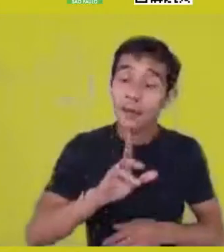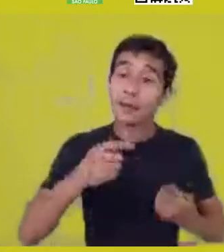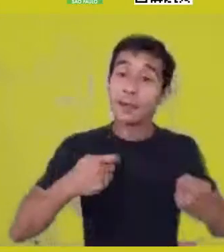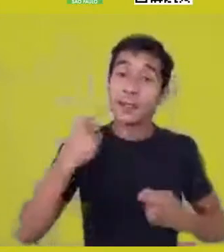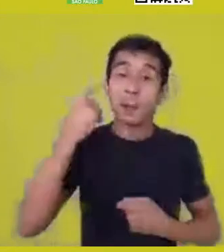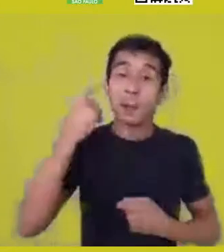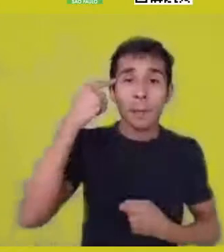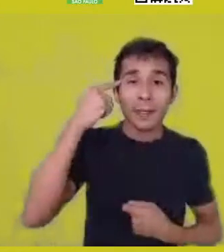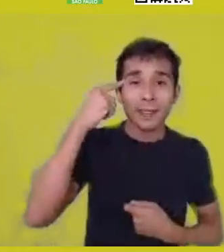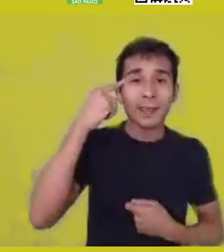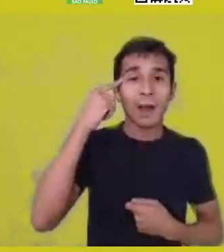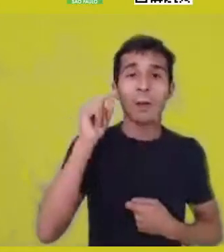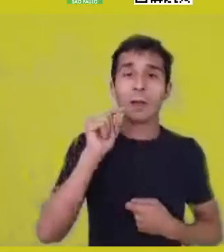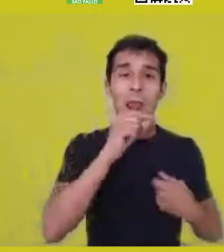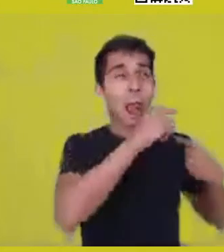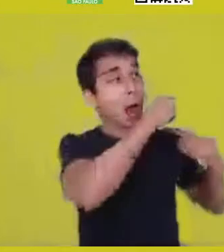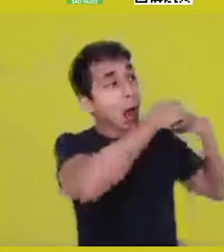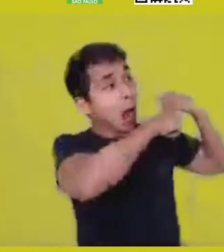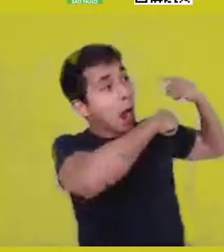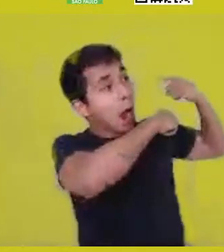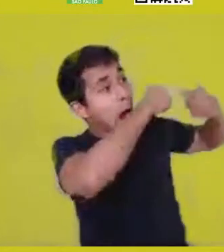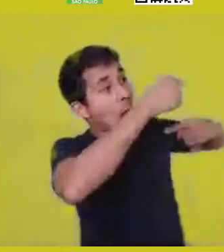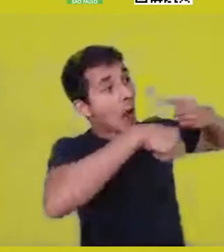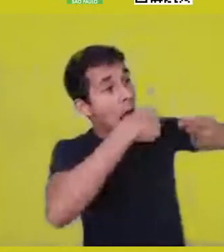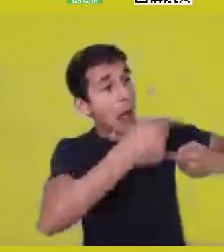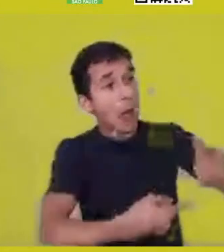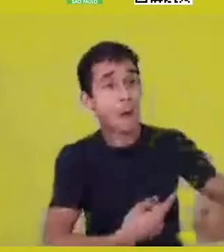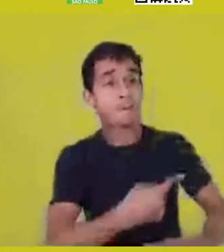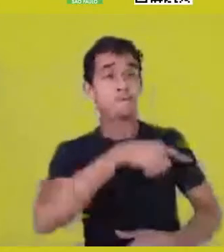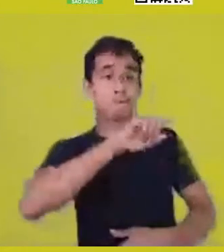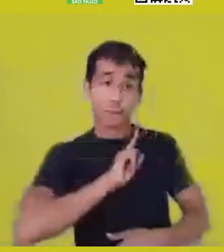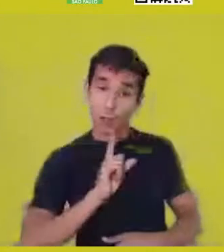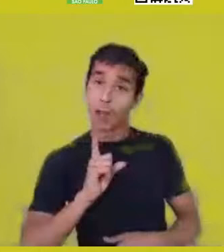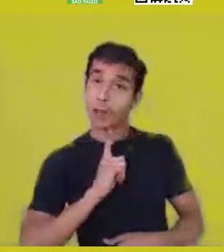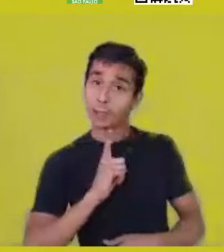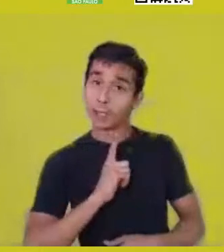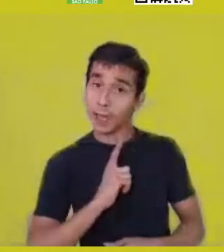which makes my choices affect directly the whole,